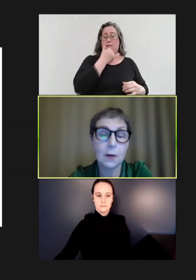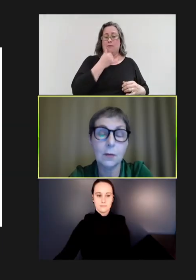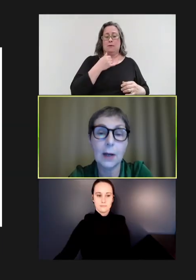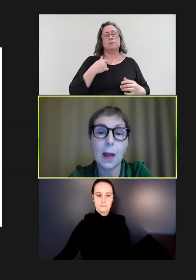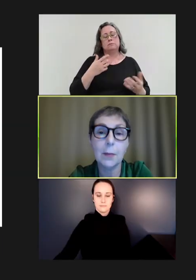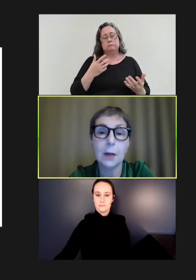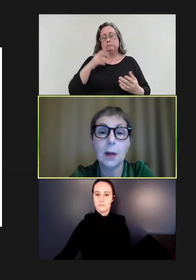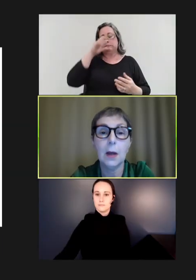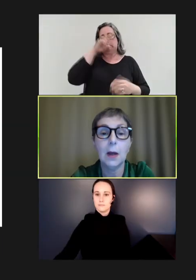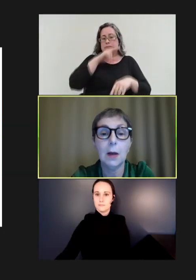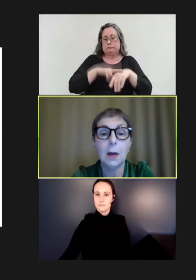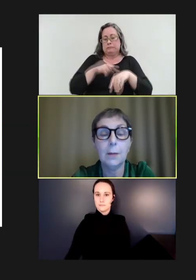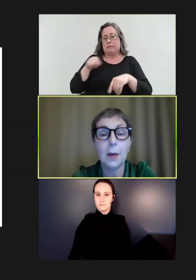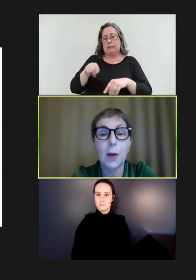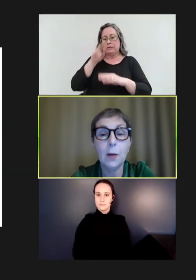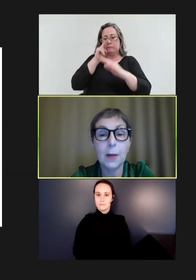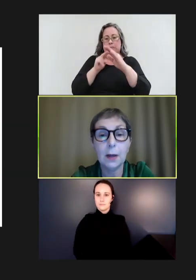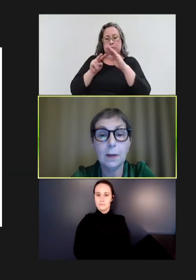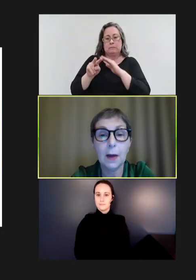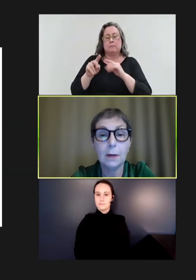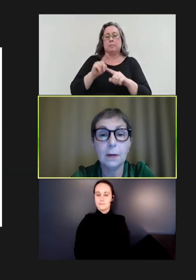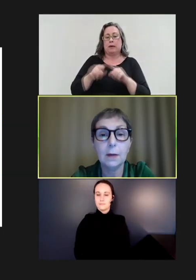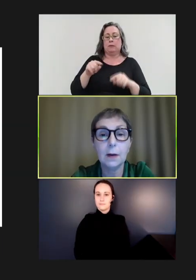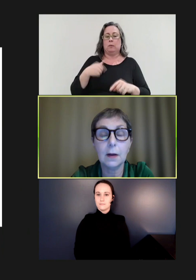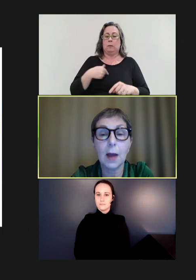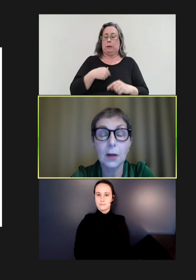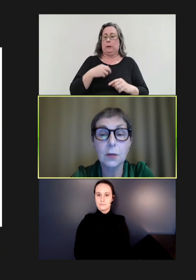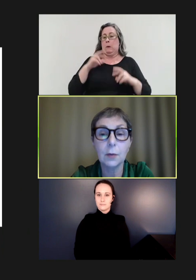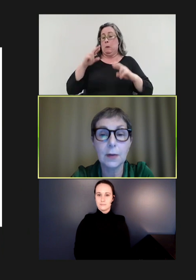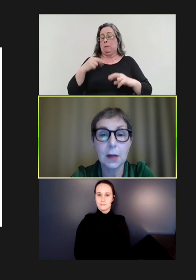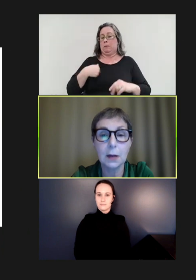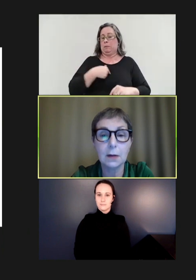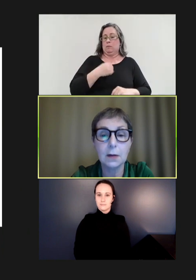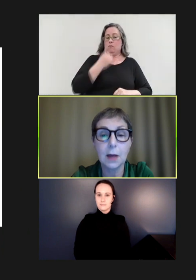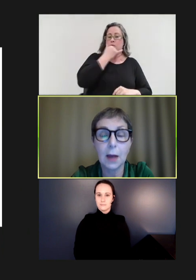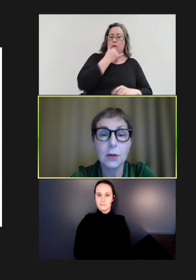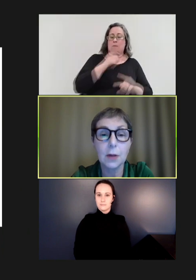to really happen. We're hoping that action will be taken to catch up and